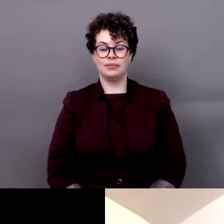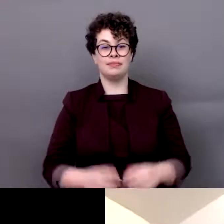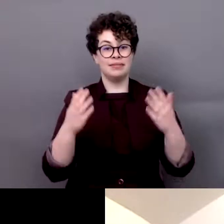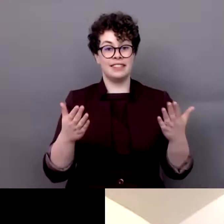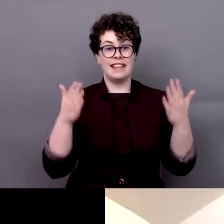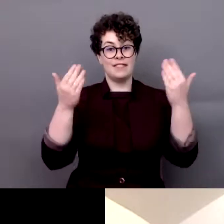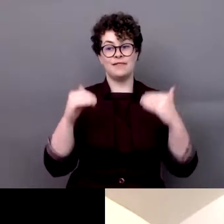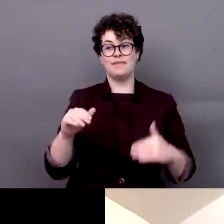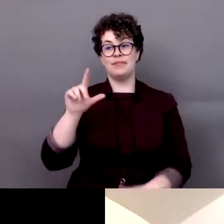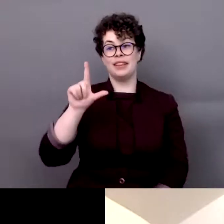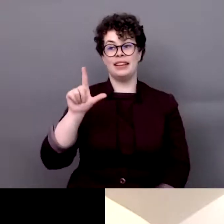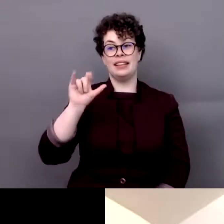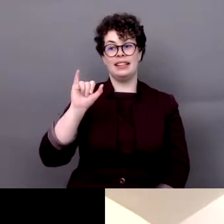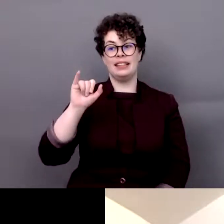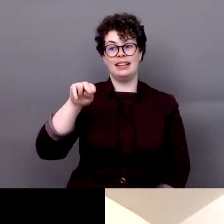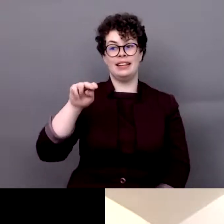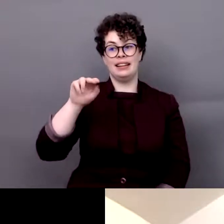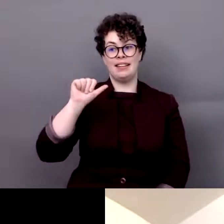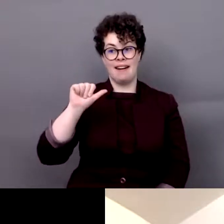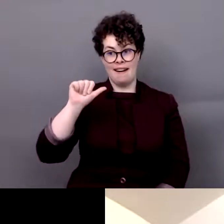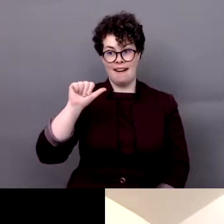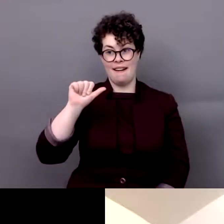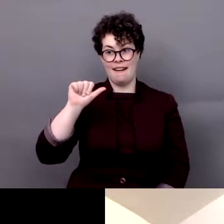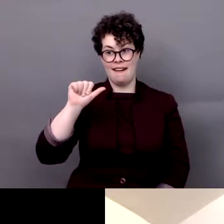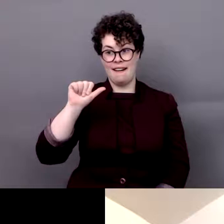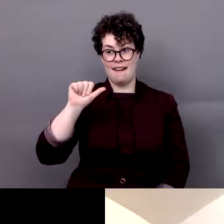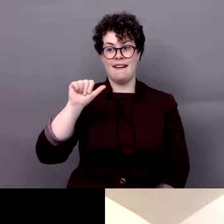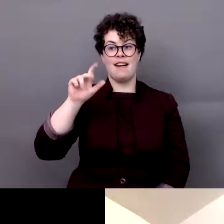will introduce Lina con from Ukraine, she's